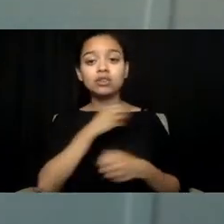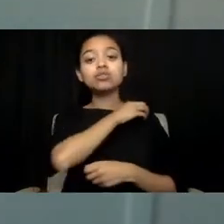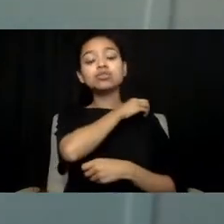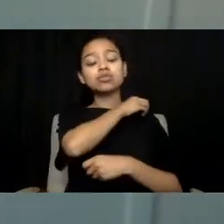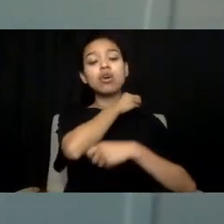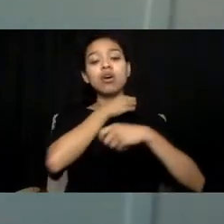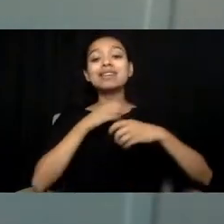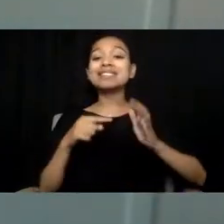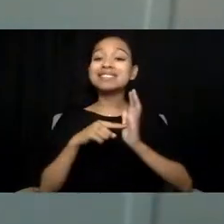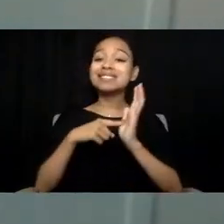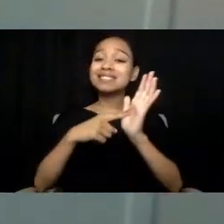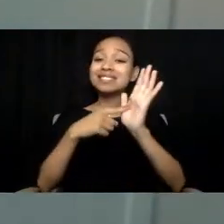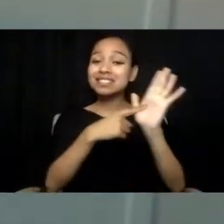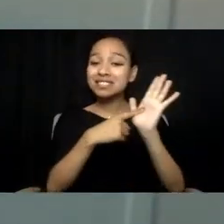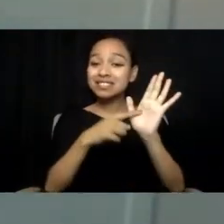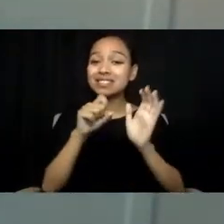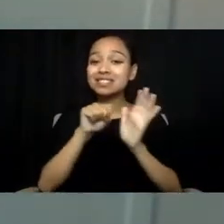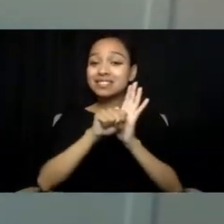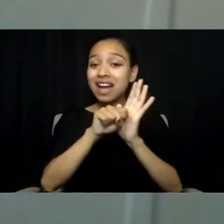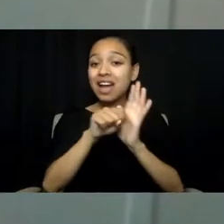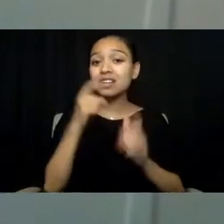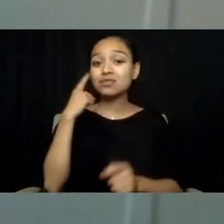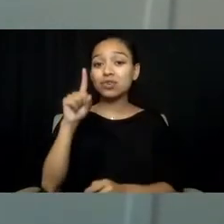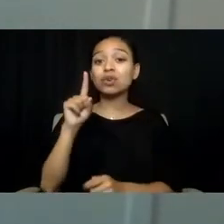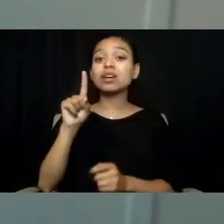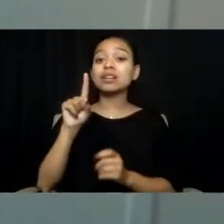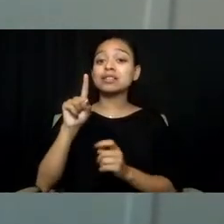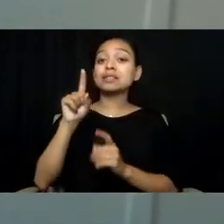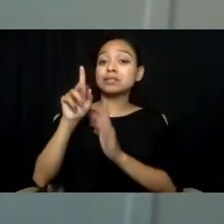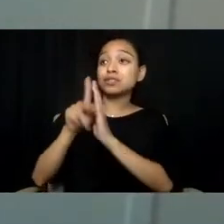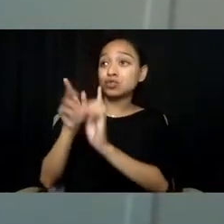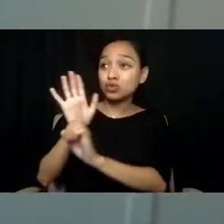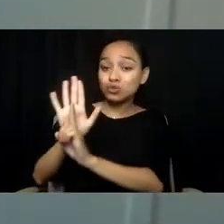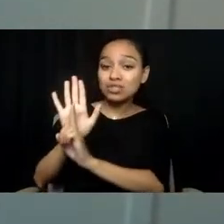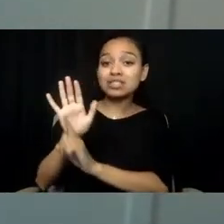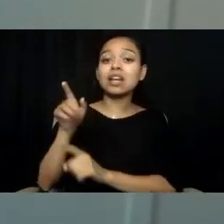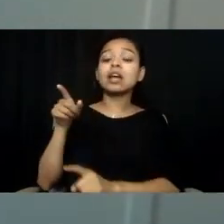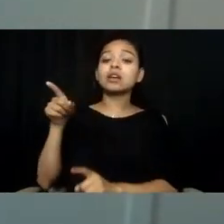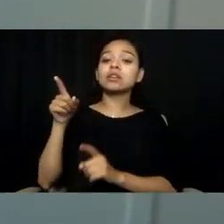describe behaviors very similar to living with autism, such as withdrawing,